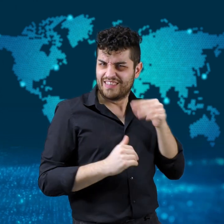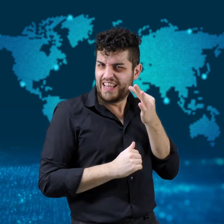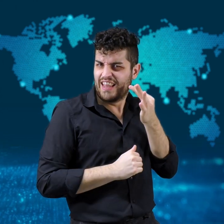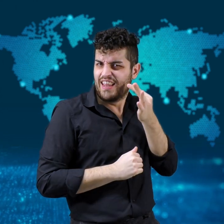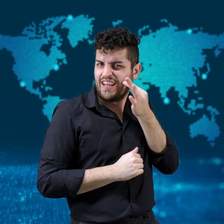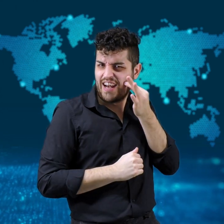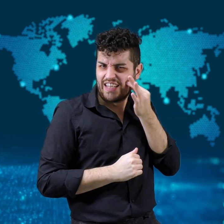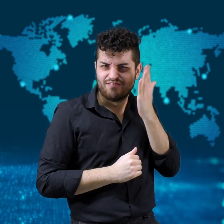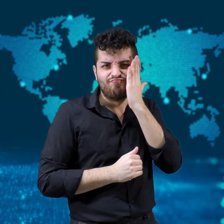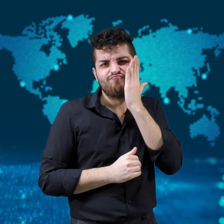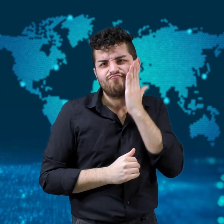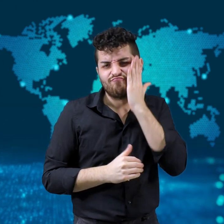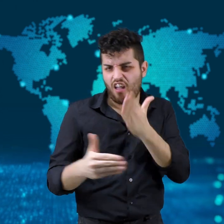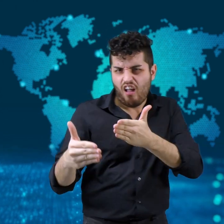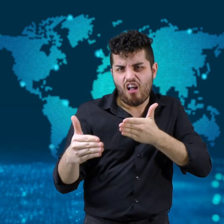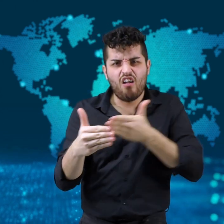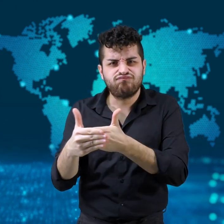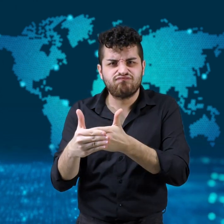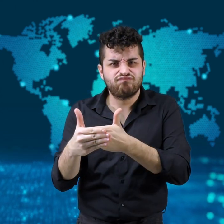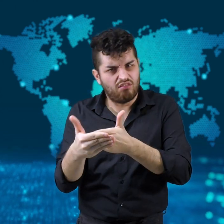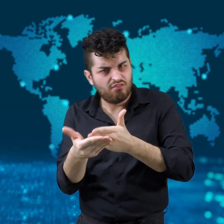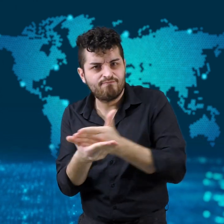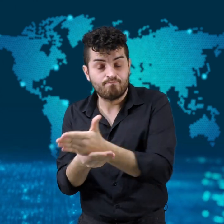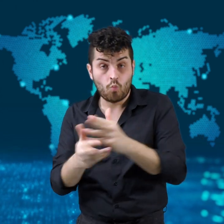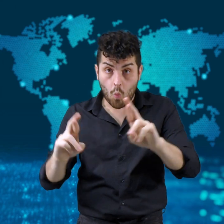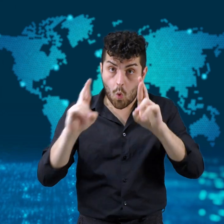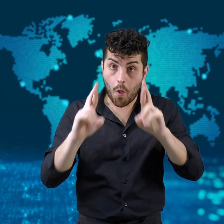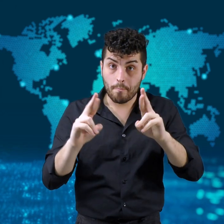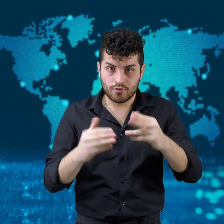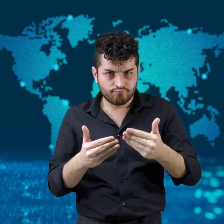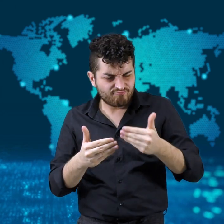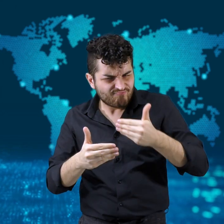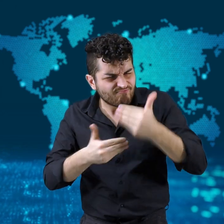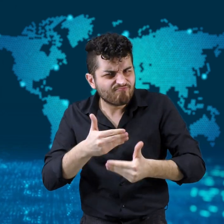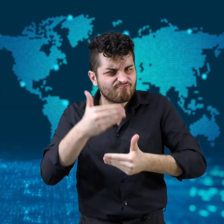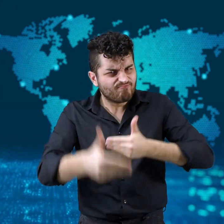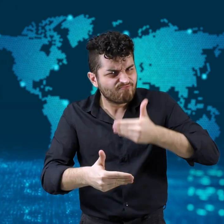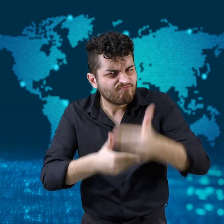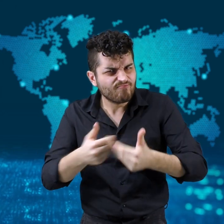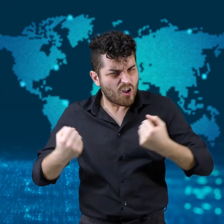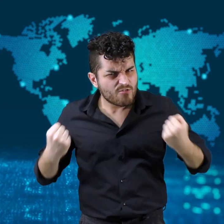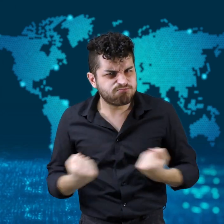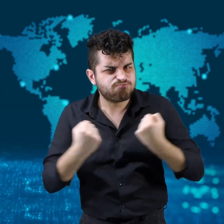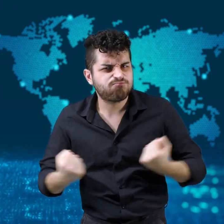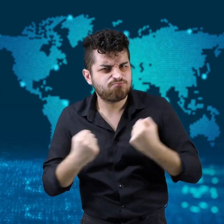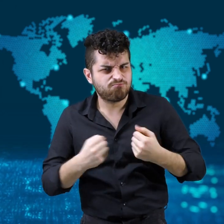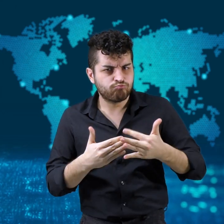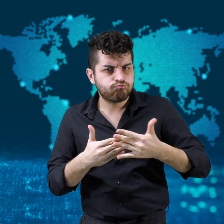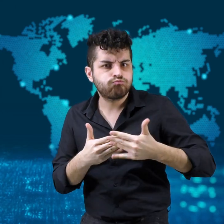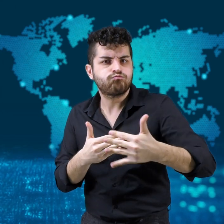Racial justice activists hope that these changes